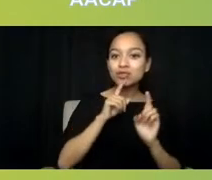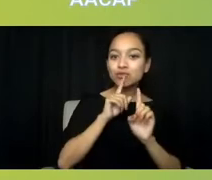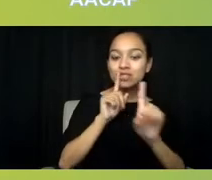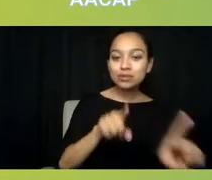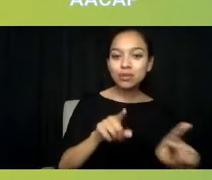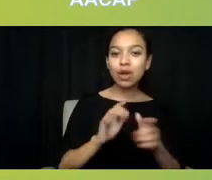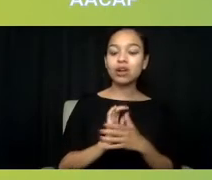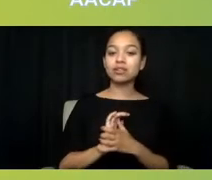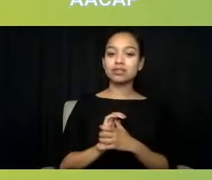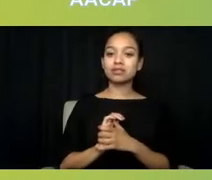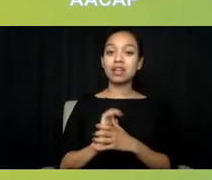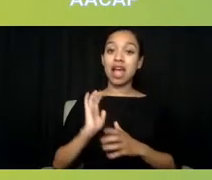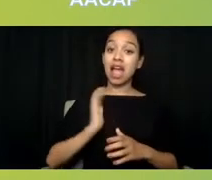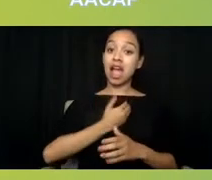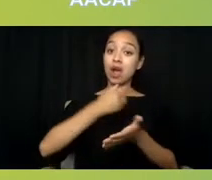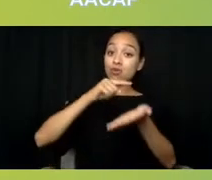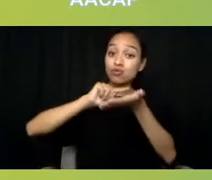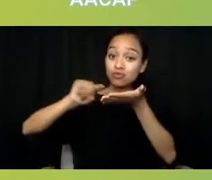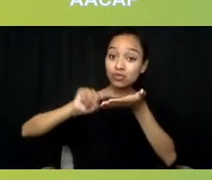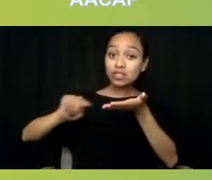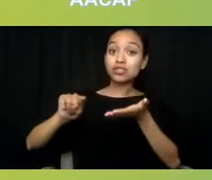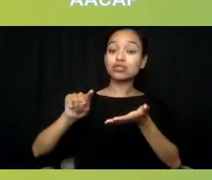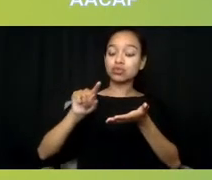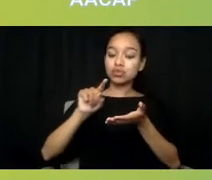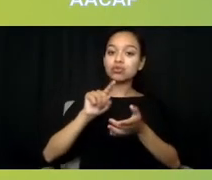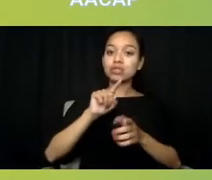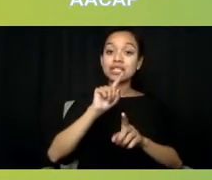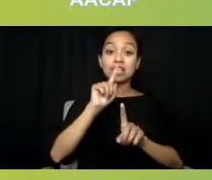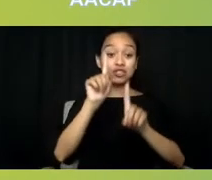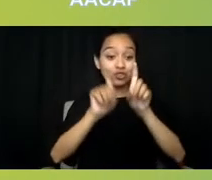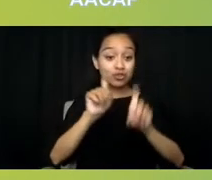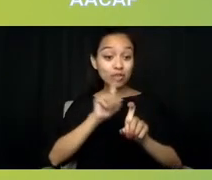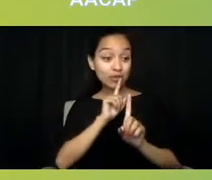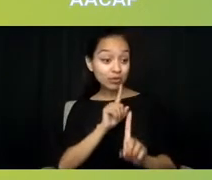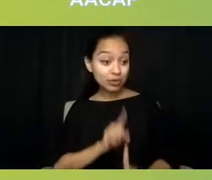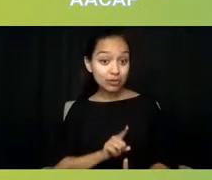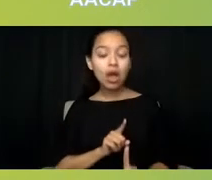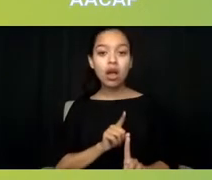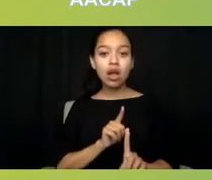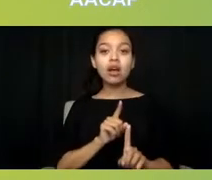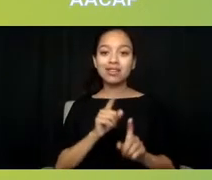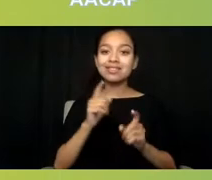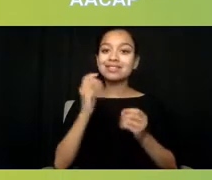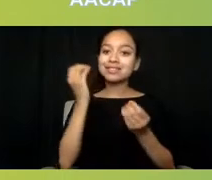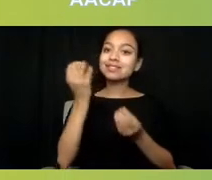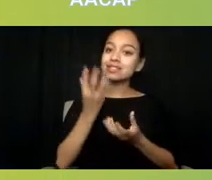survey respondents highlighted a need to prioritize some key professional titles as part of effective mobile crisis